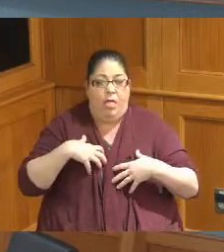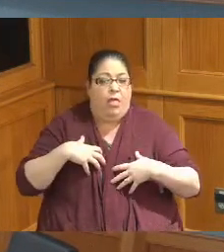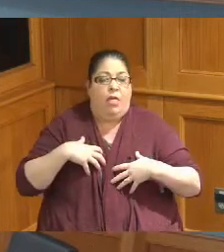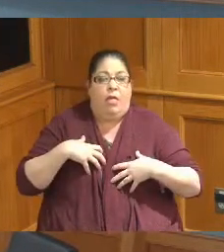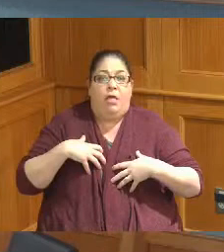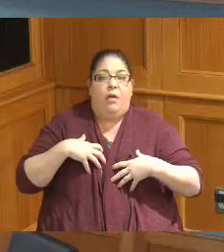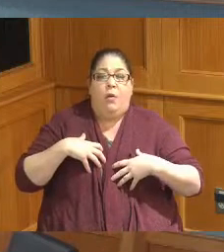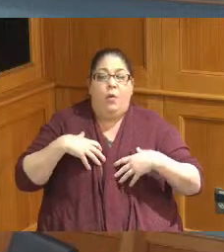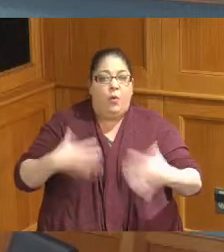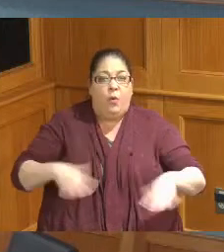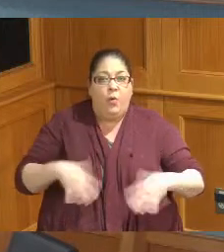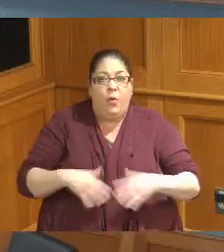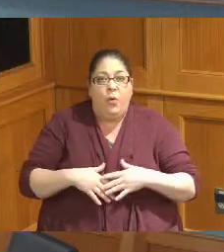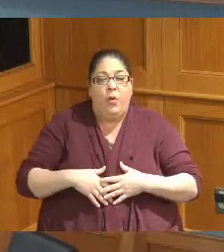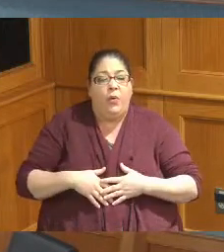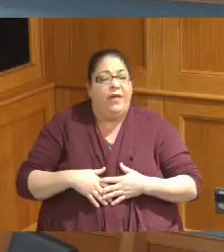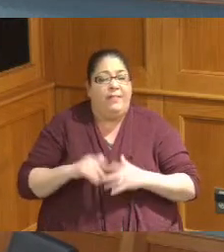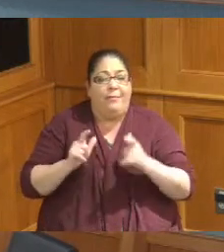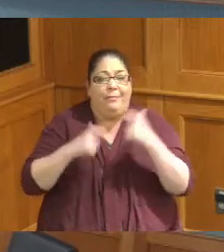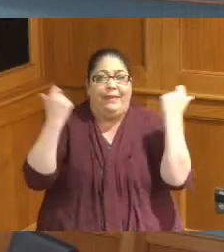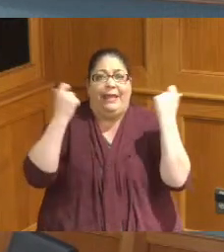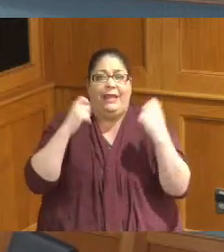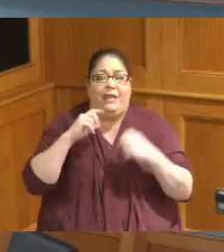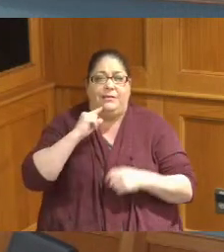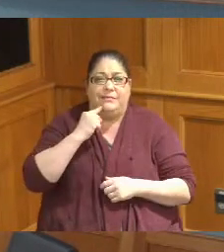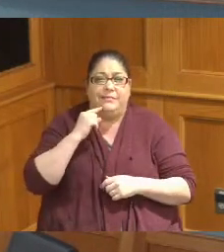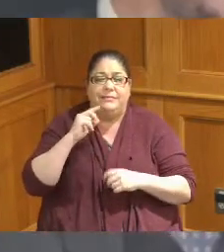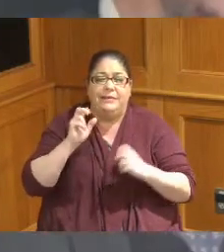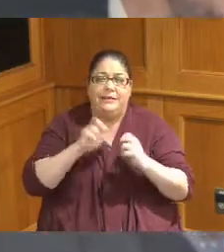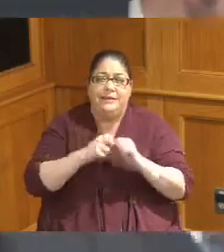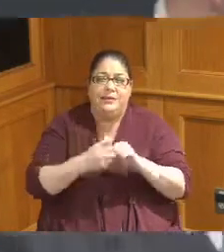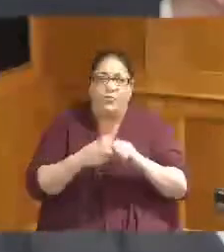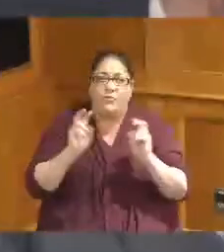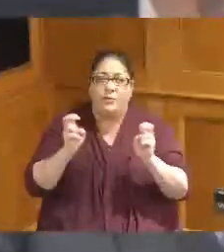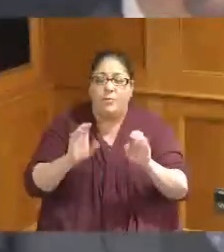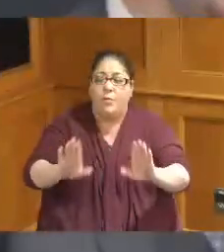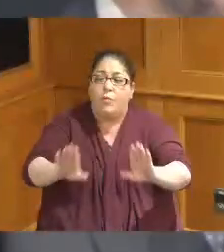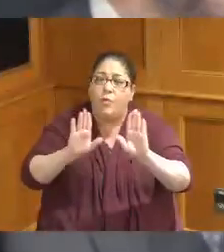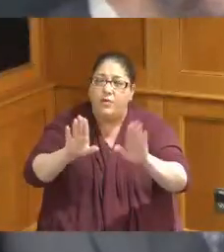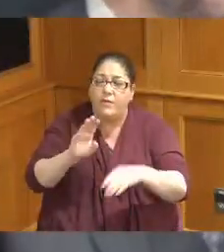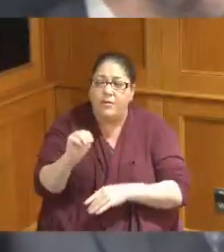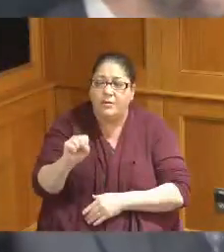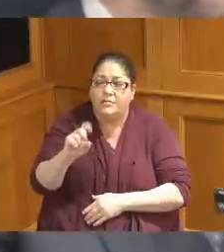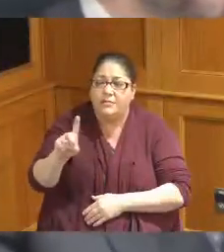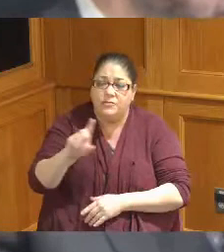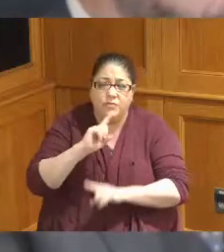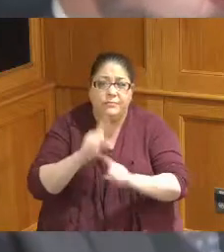what a huge issue and what a great response really from MSD so I'm really grateful for their work